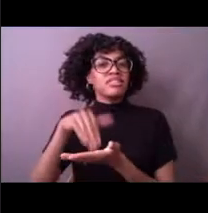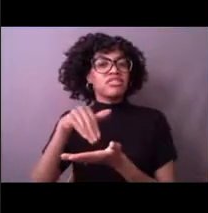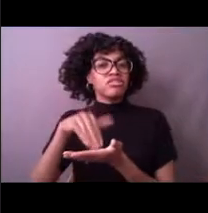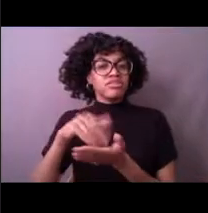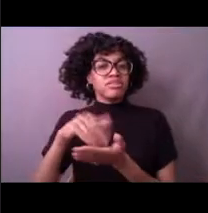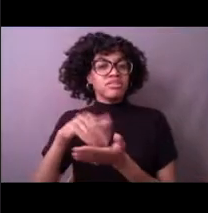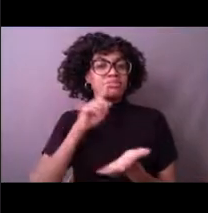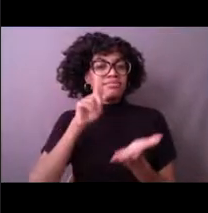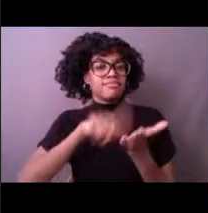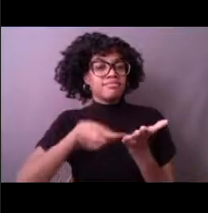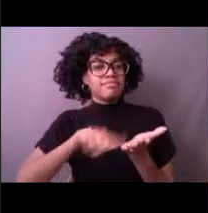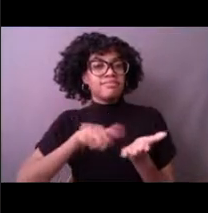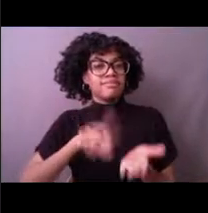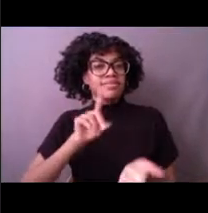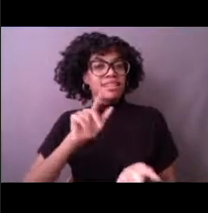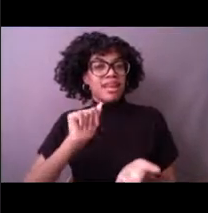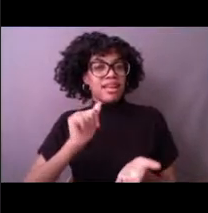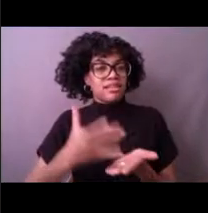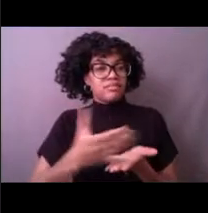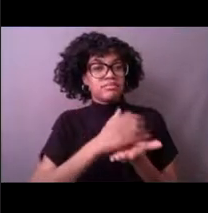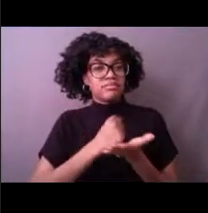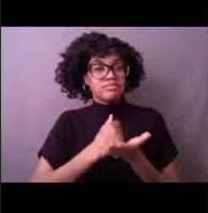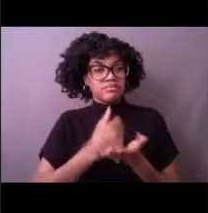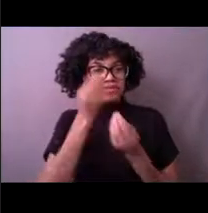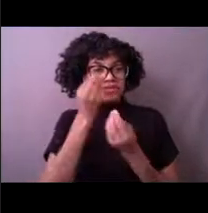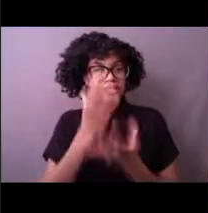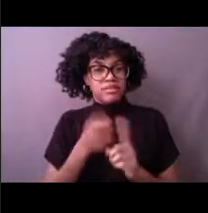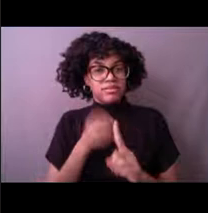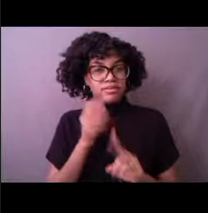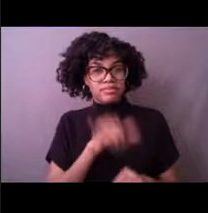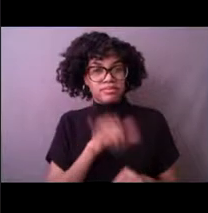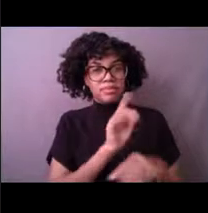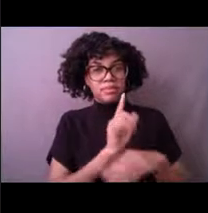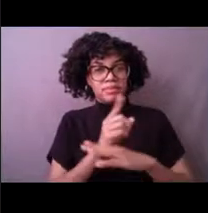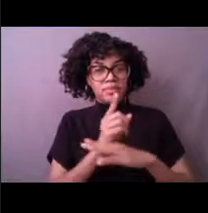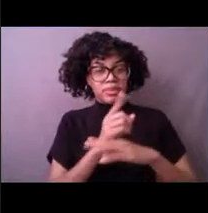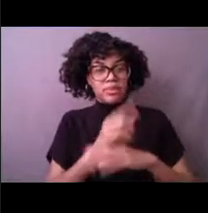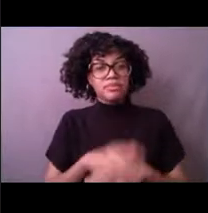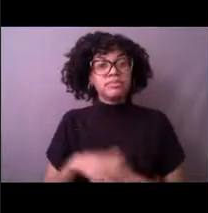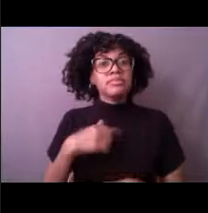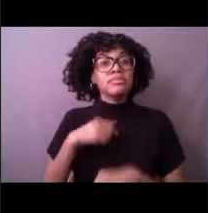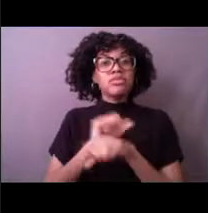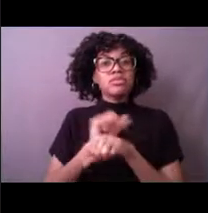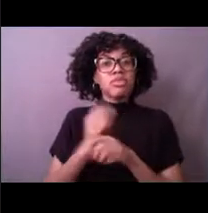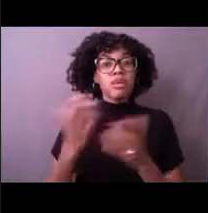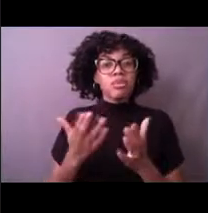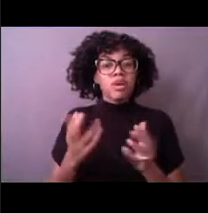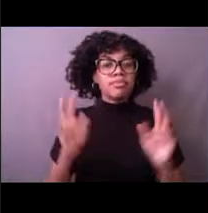My job title is the special projects officer, and also on our presentation today a little bit later on